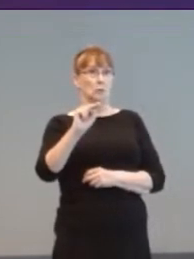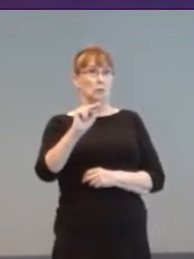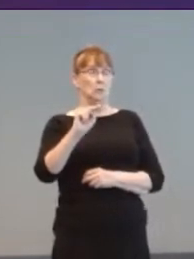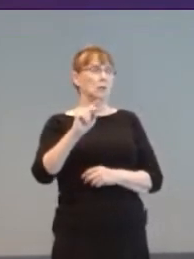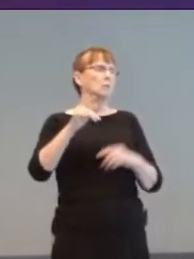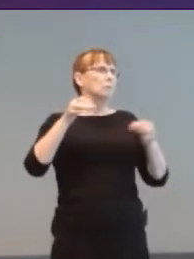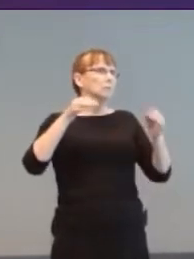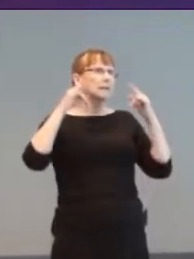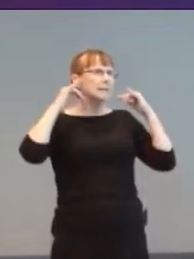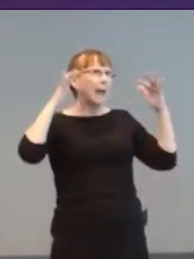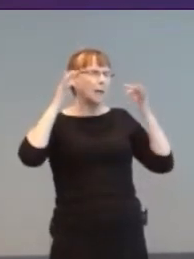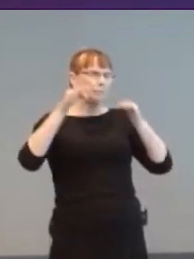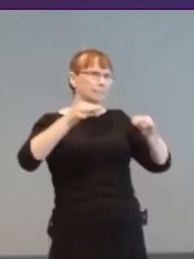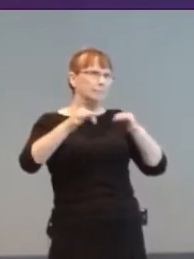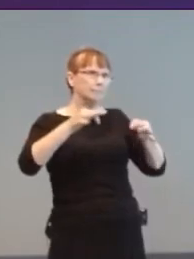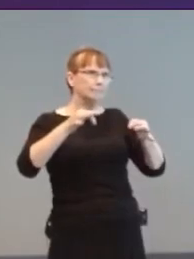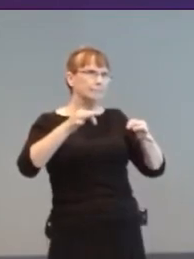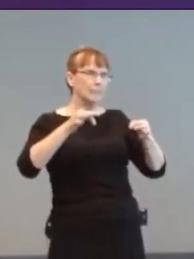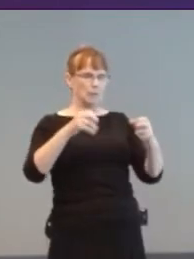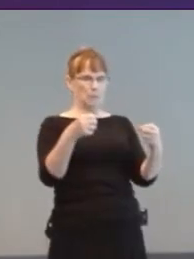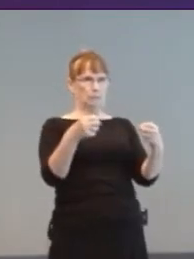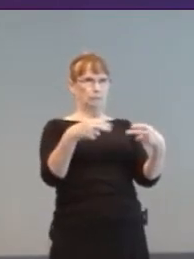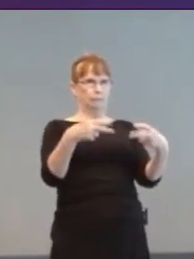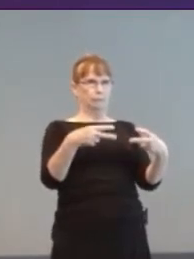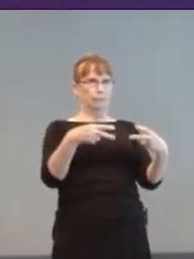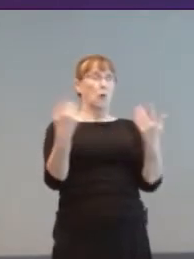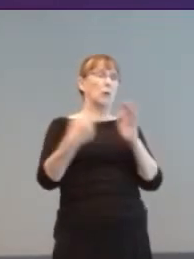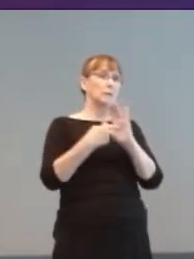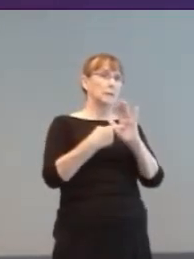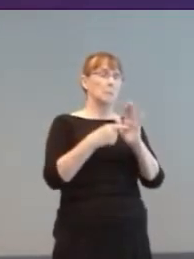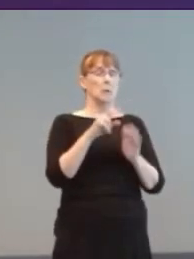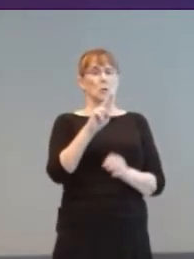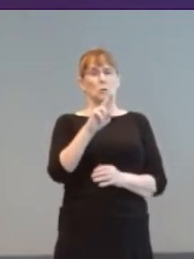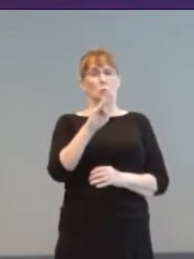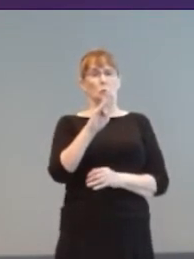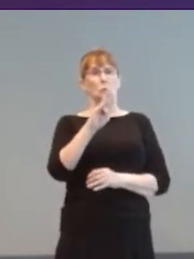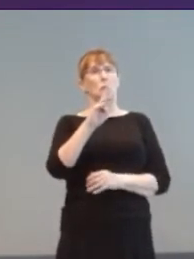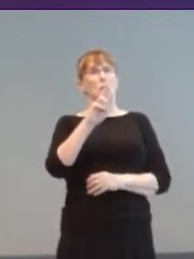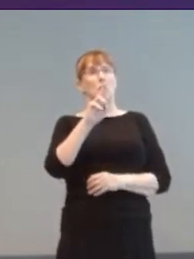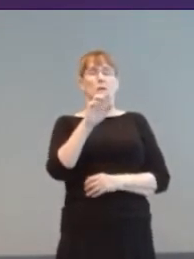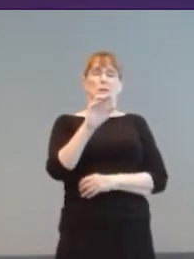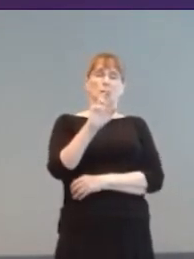but rare in games. Ubisoft’s 13 is one. Perhaps we’ll see more.